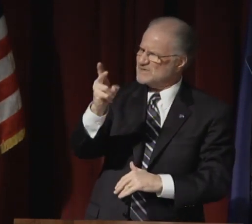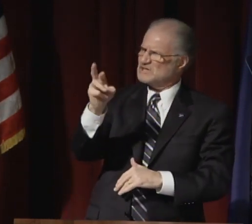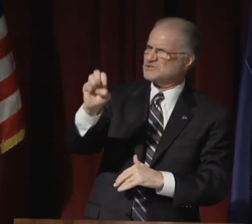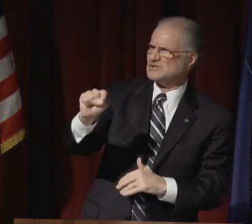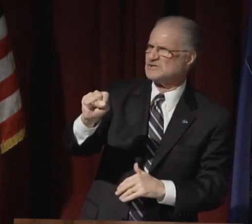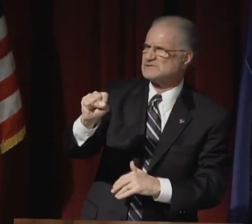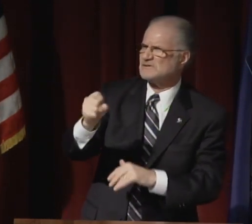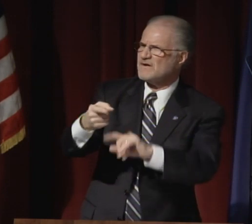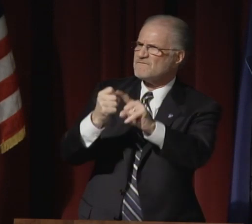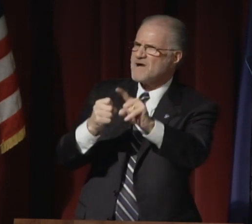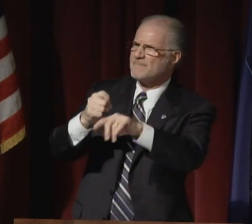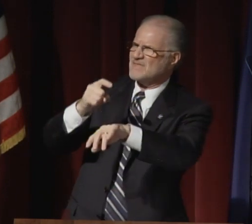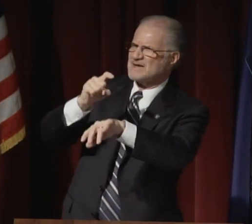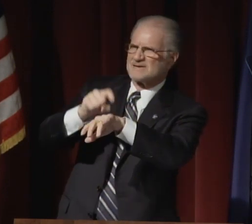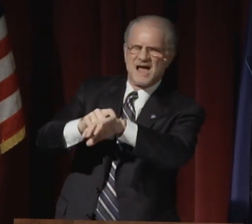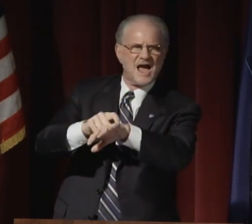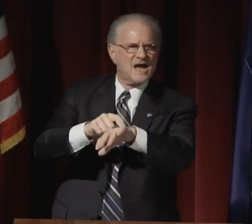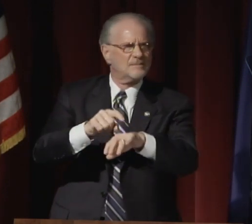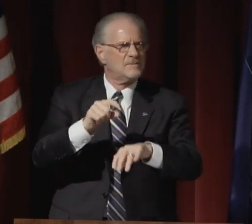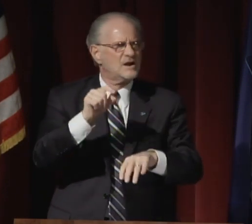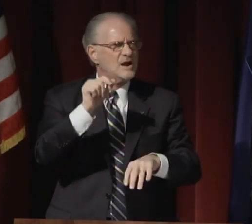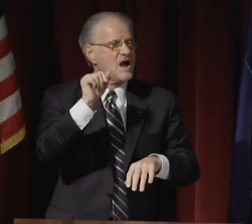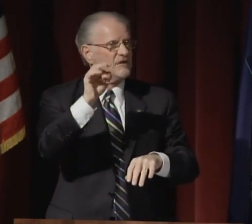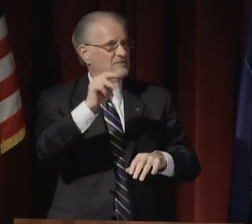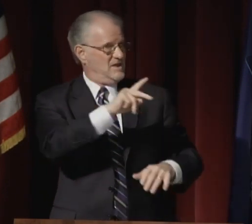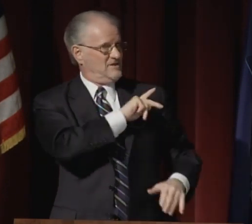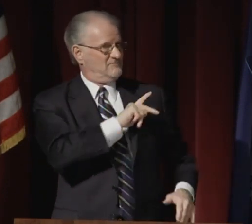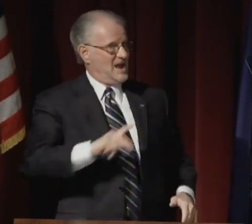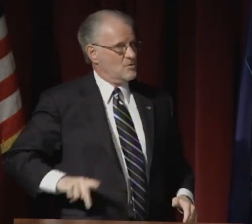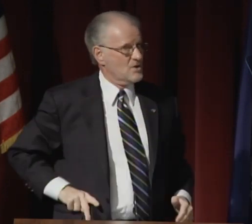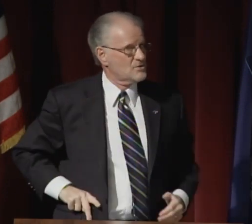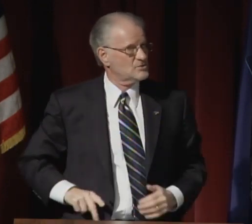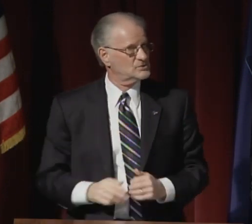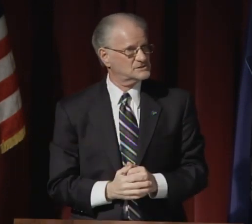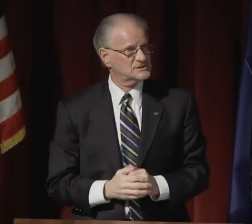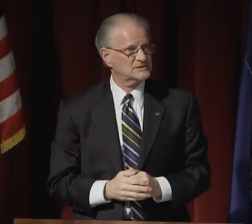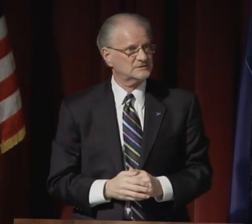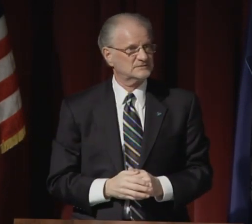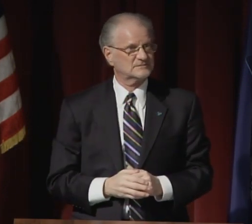They formed barricades to protect their antiquities. They were protecting treasures